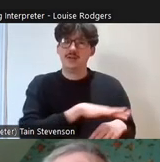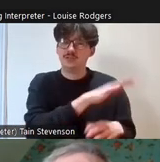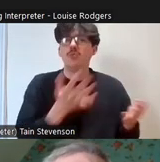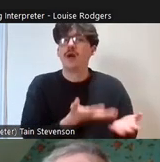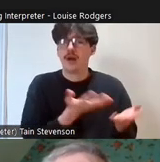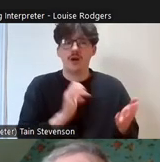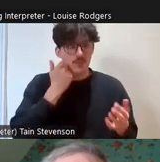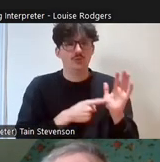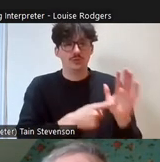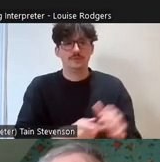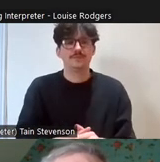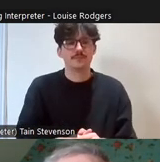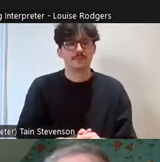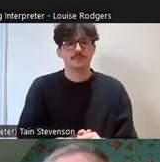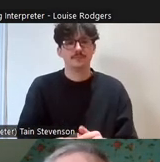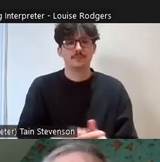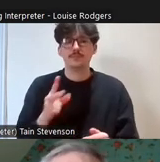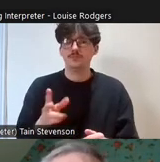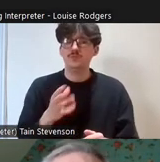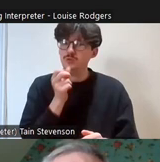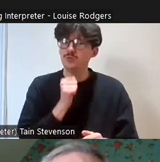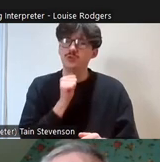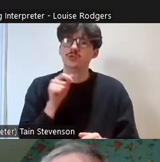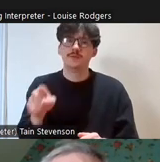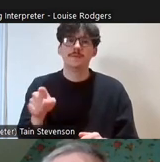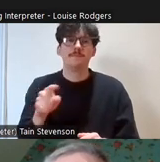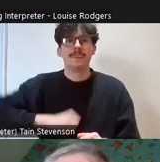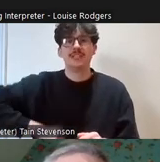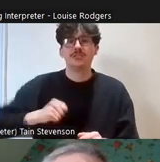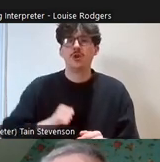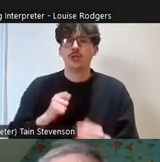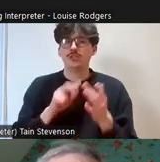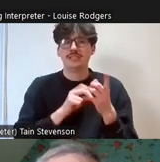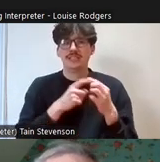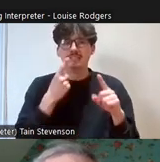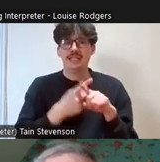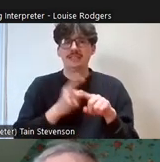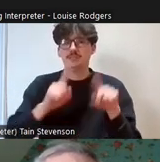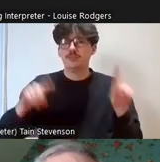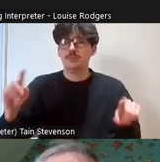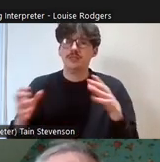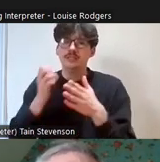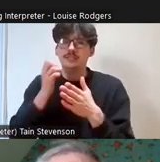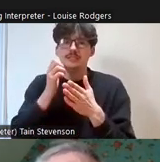We do use the Scottish Index of Multiple Deprivation and we always say that this map,